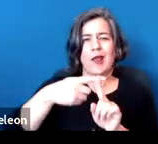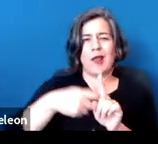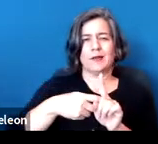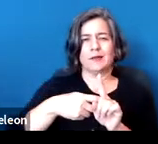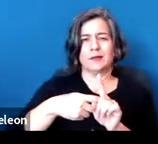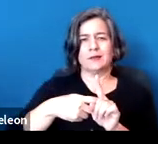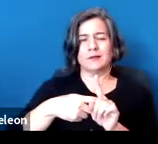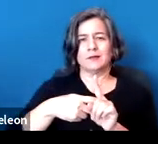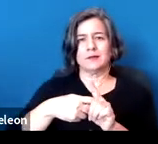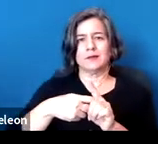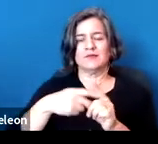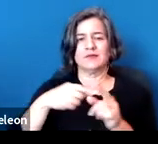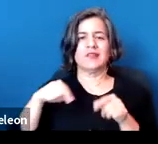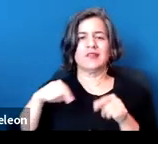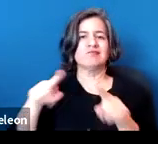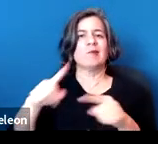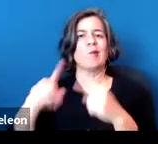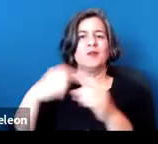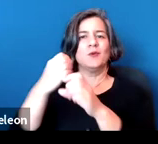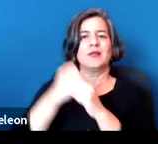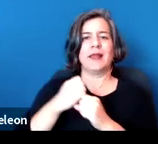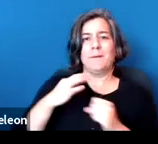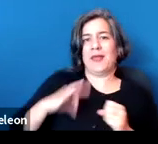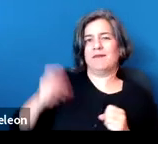with when you receive a benefit payment.